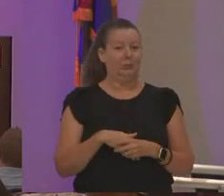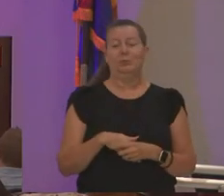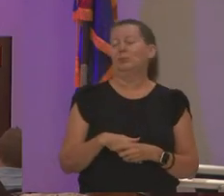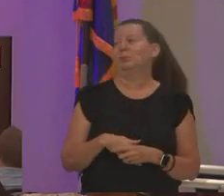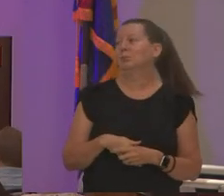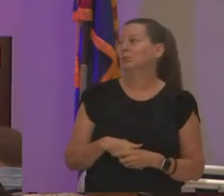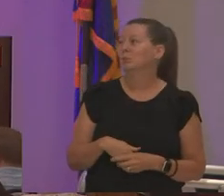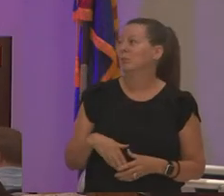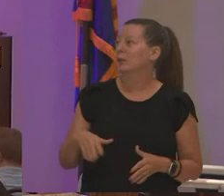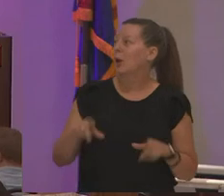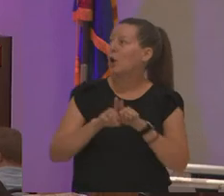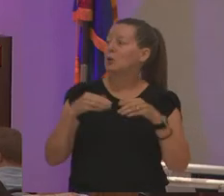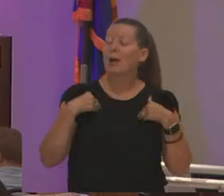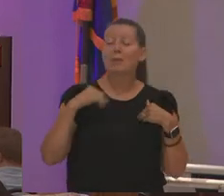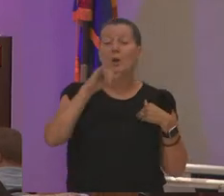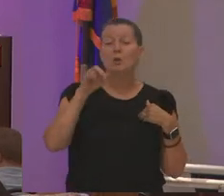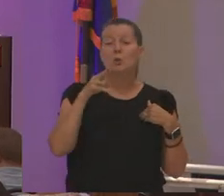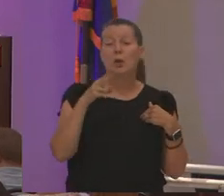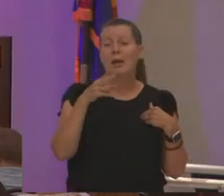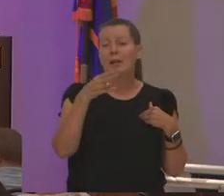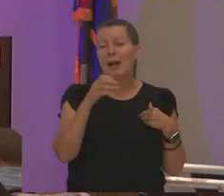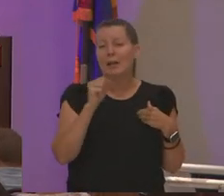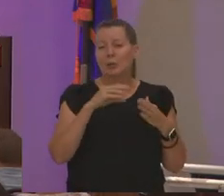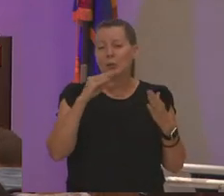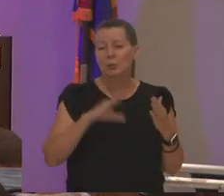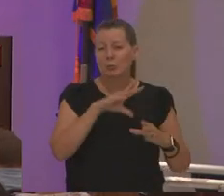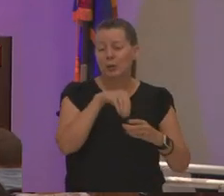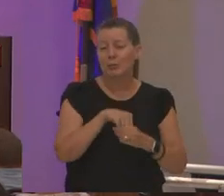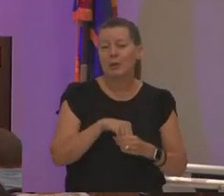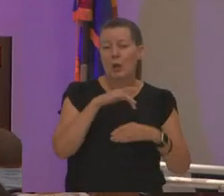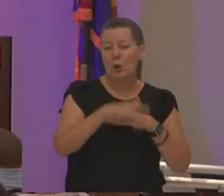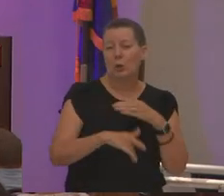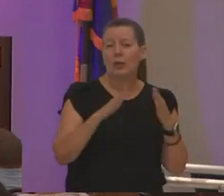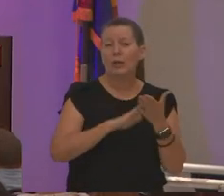so we also have junior high high school students who participate in early college programs what